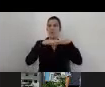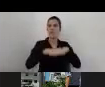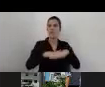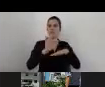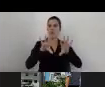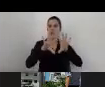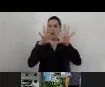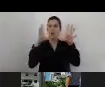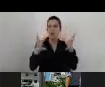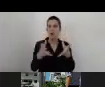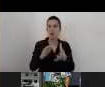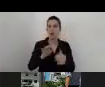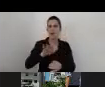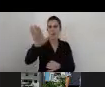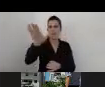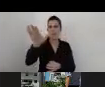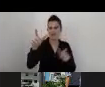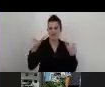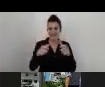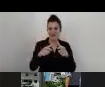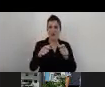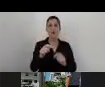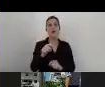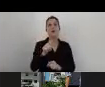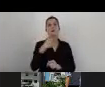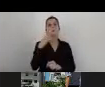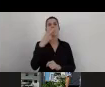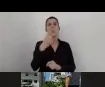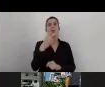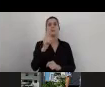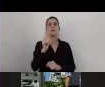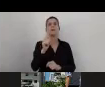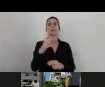you can see here the different solutions we are promoting.